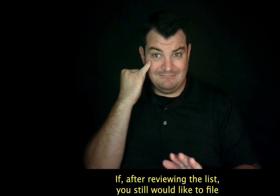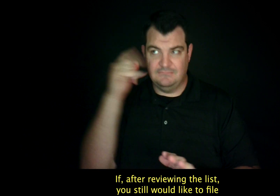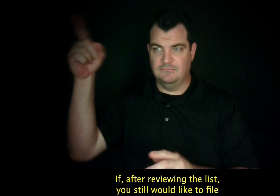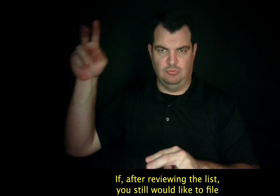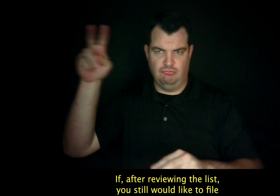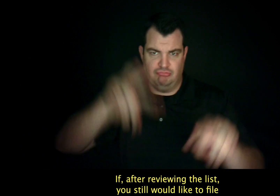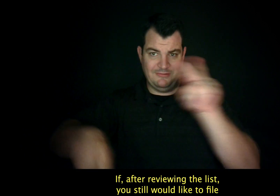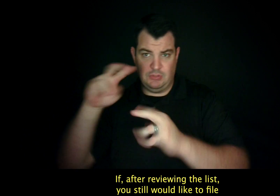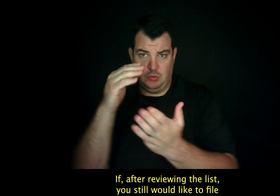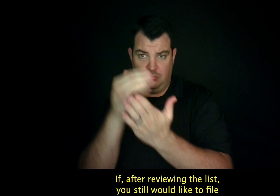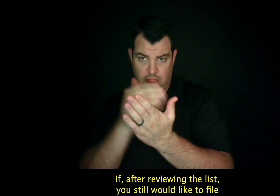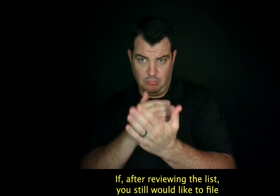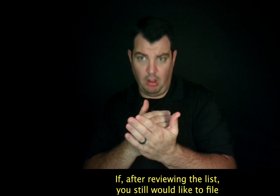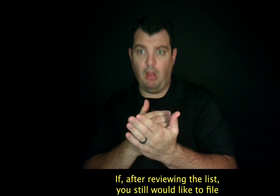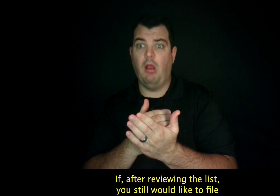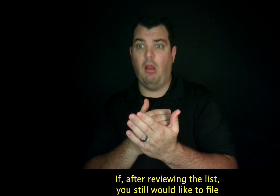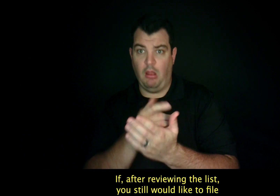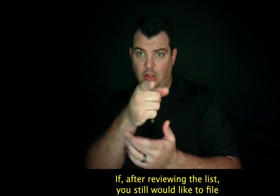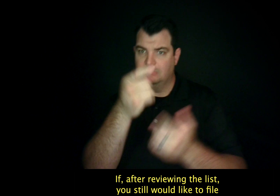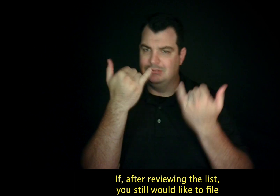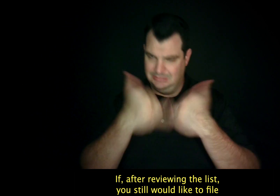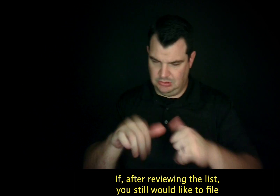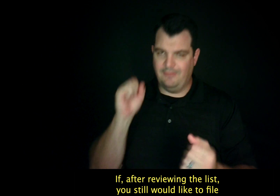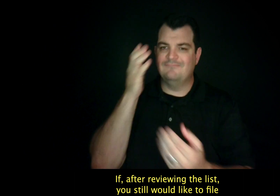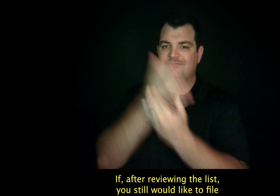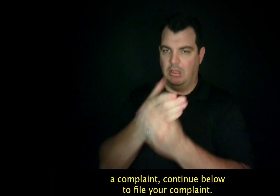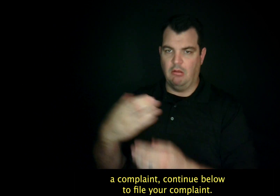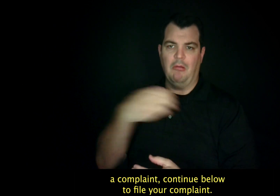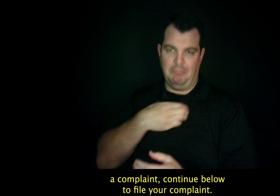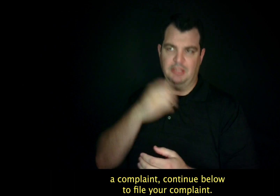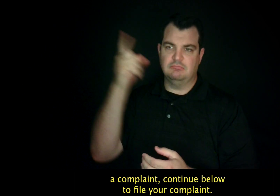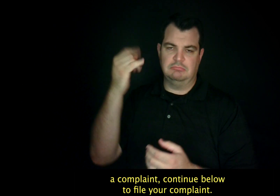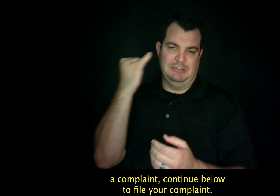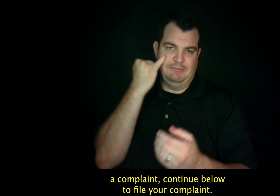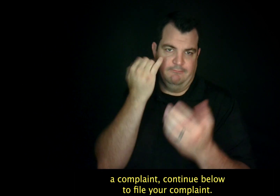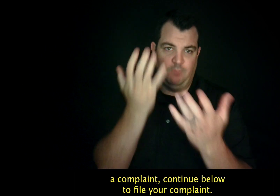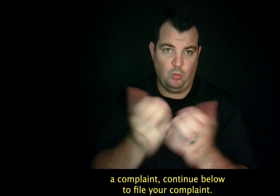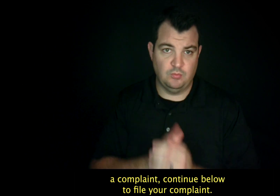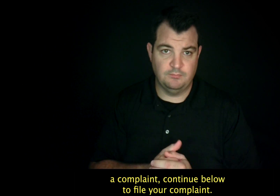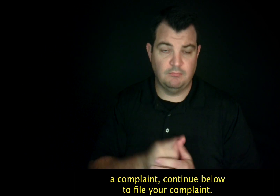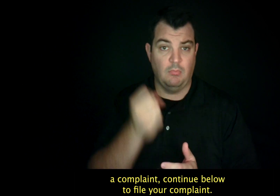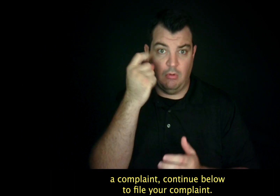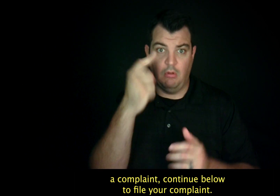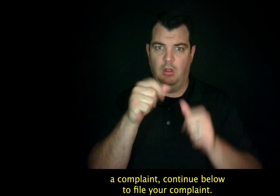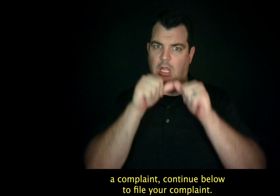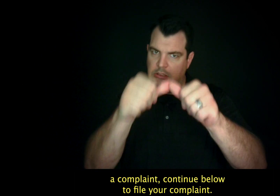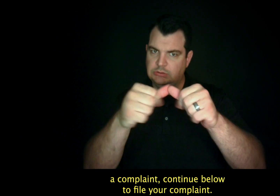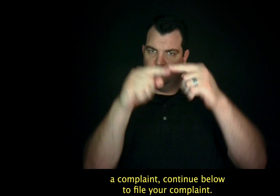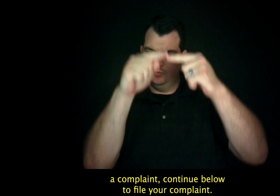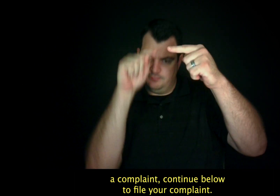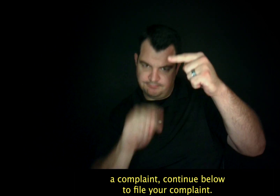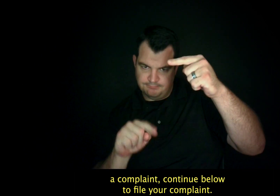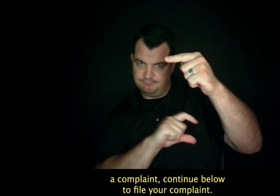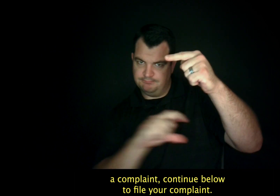If, after reviewing the list, you still would like to file a complaint, continue below to file your complaint.